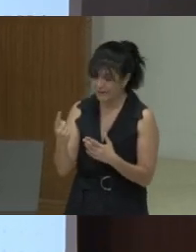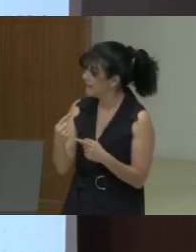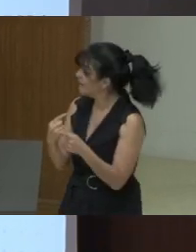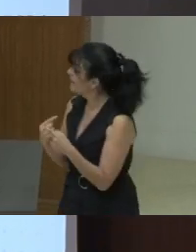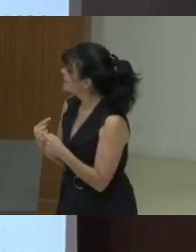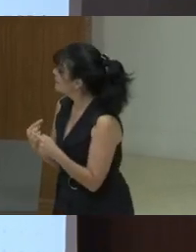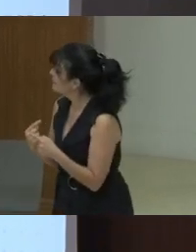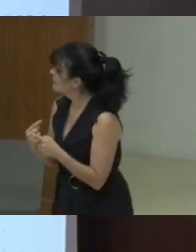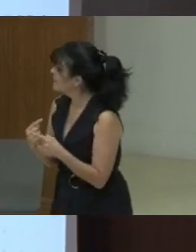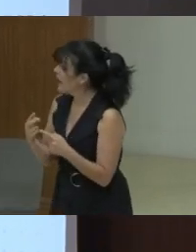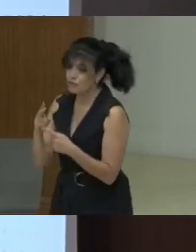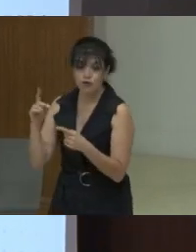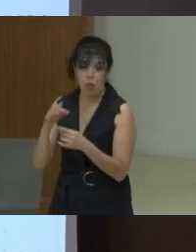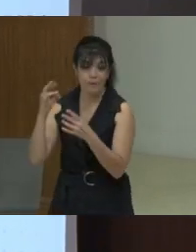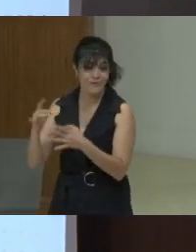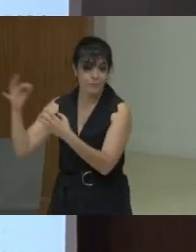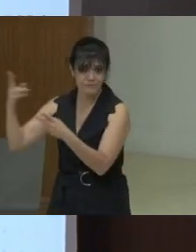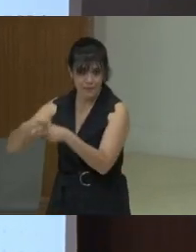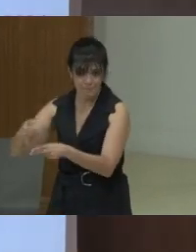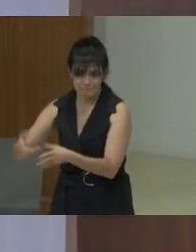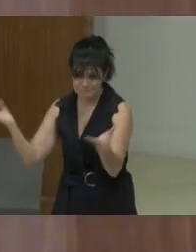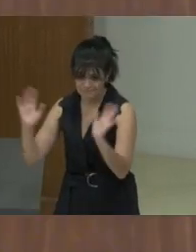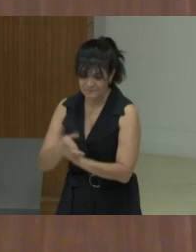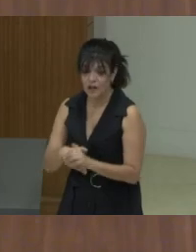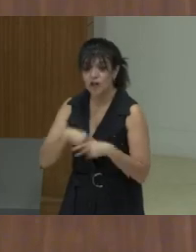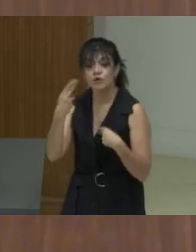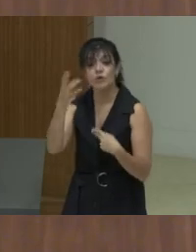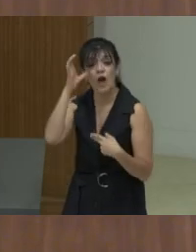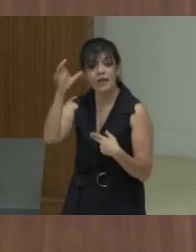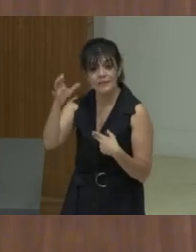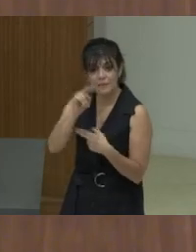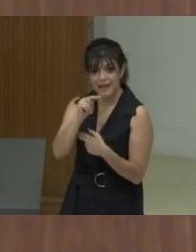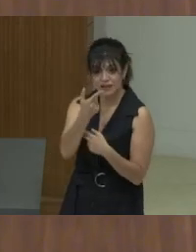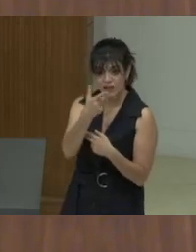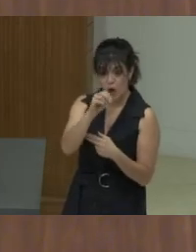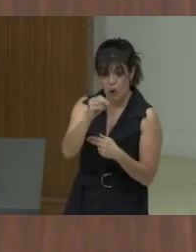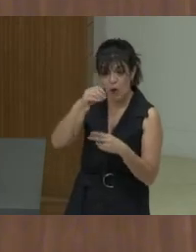And we will be presenting two concepts, the NGO Halo Effect and Parhesia.